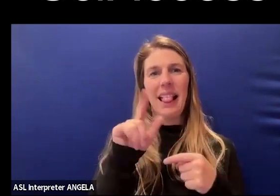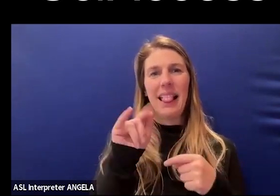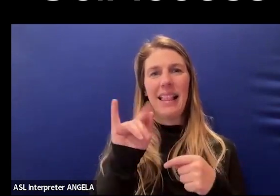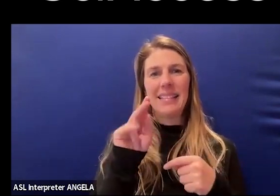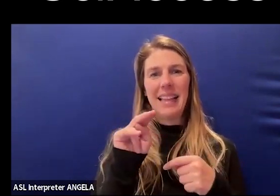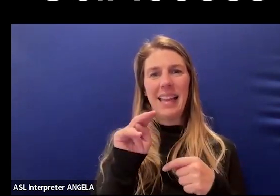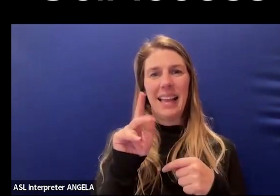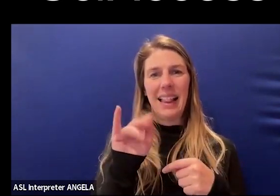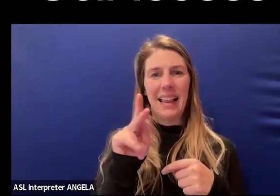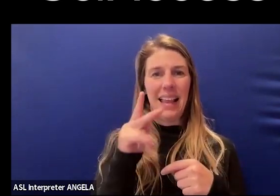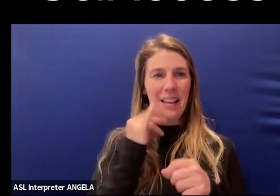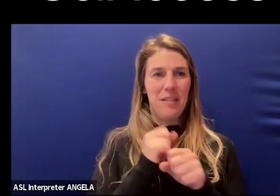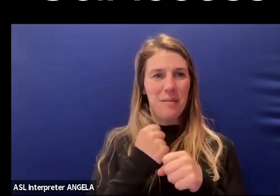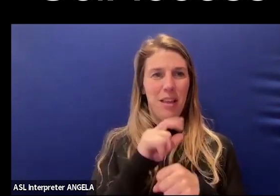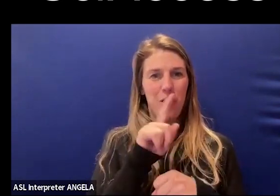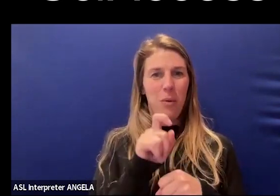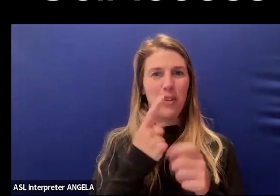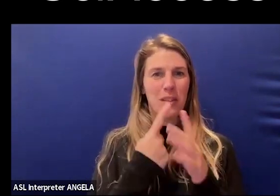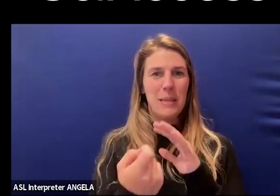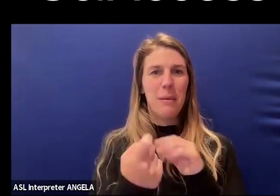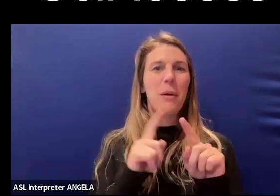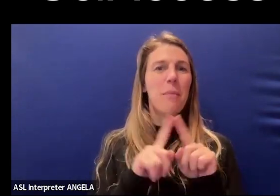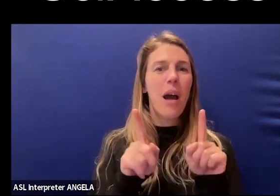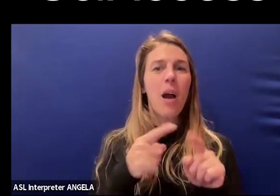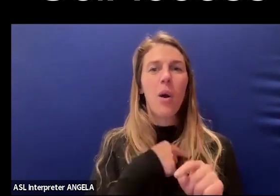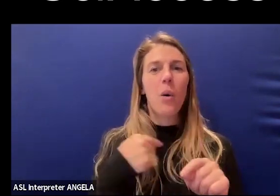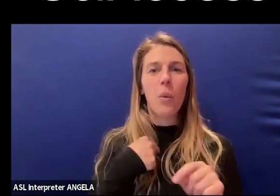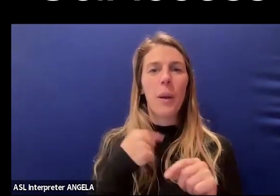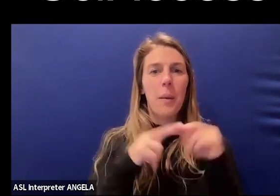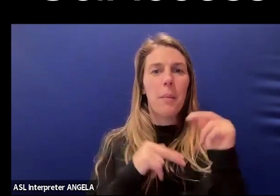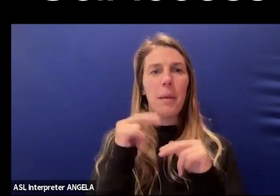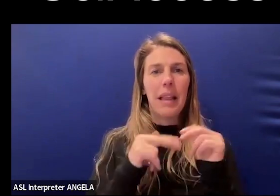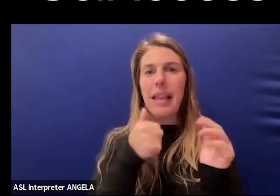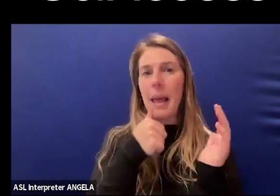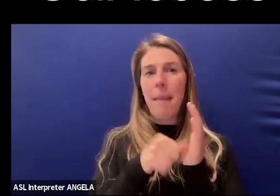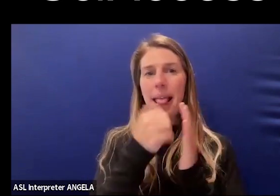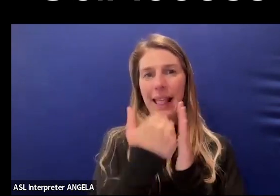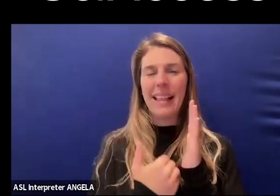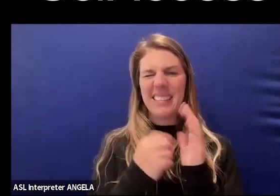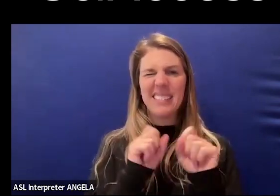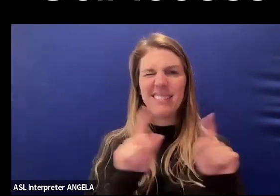I don't know, it made the question disappear. We've been building a mailing list. It's not very active,